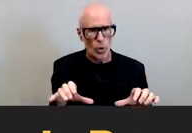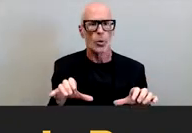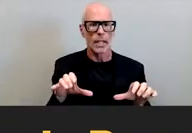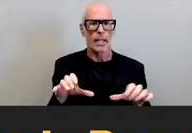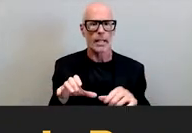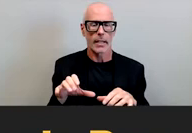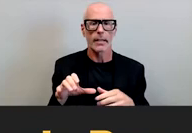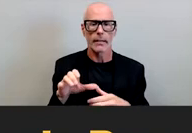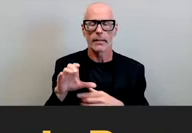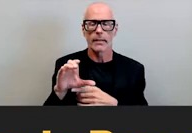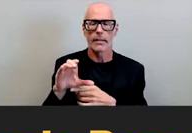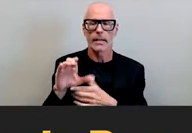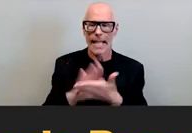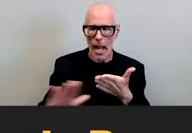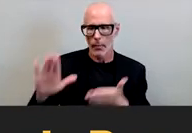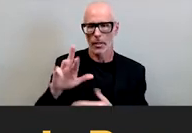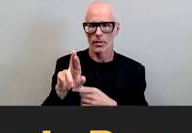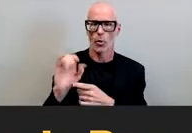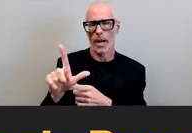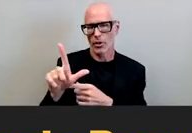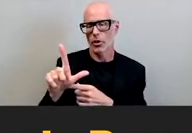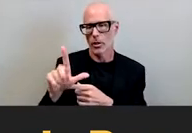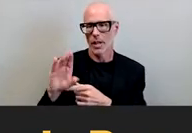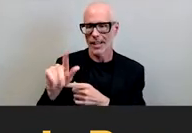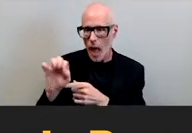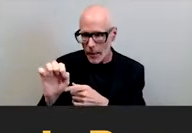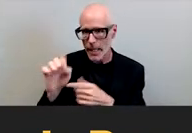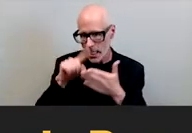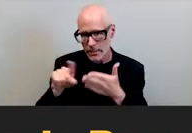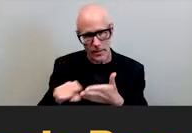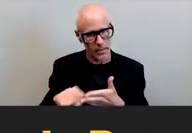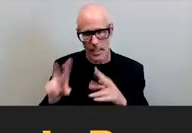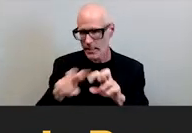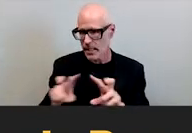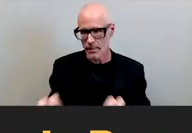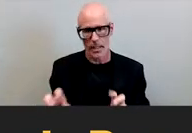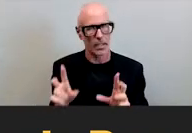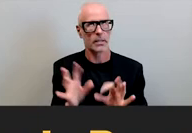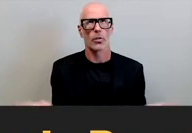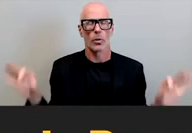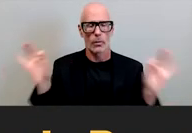continue to be climate assessments continue to be a focal activity of the usc race and equity center